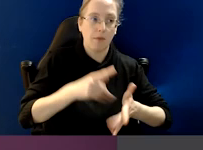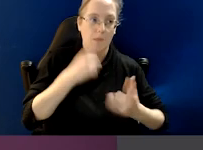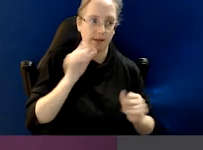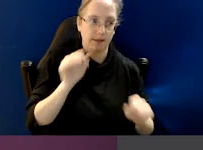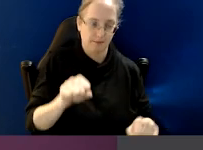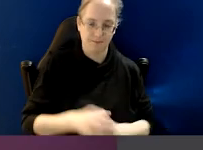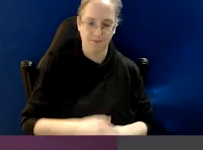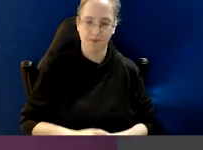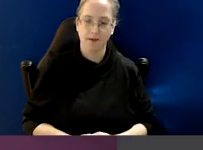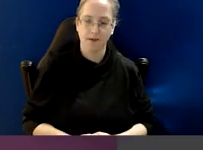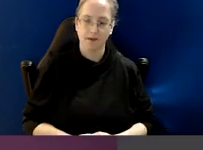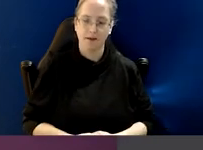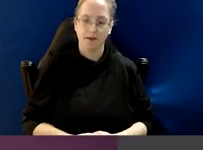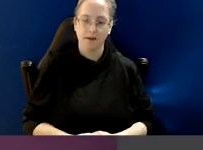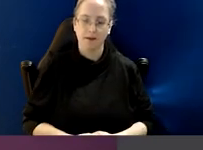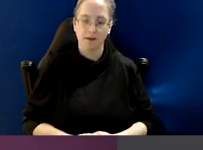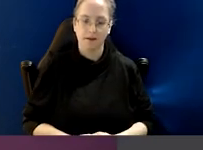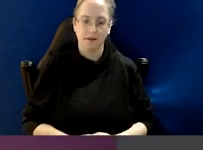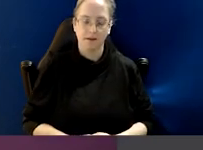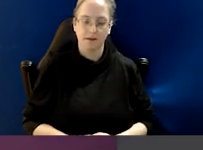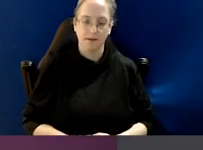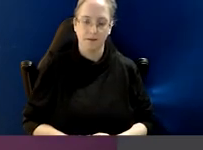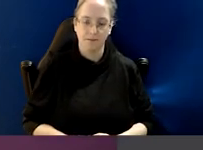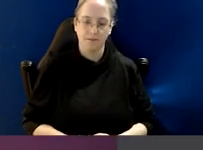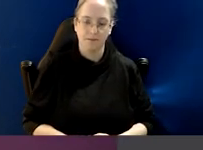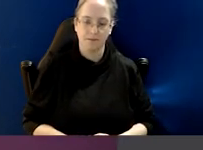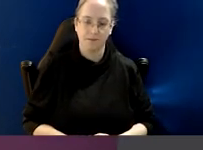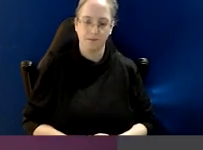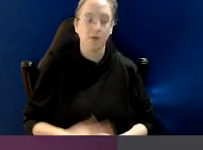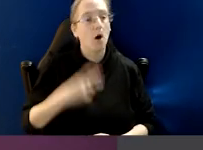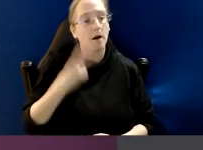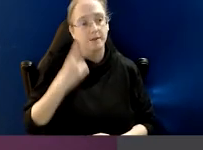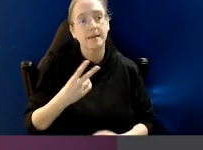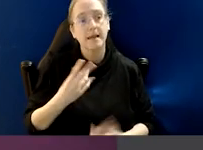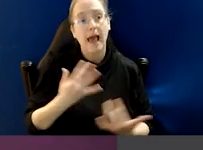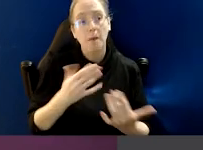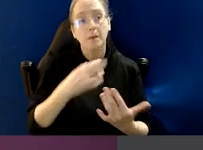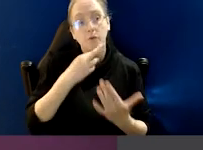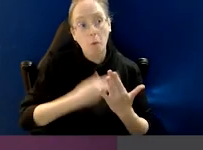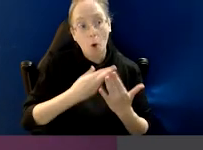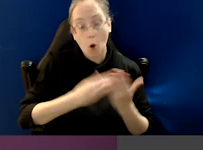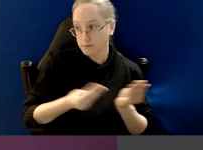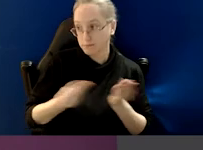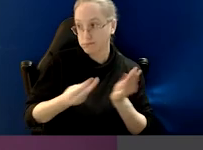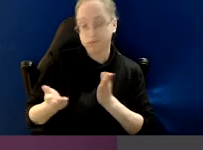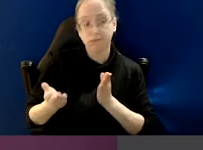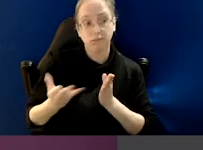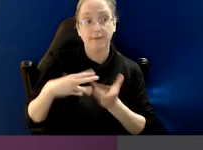So what I see is that allegations increase and they have increased